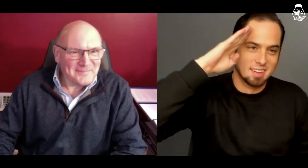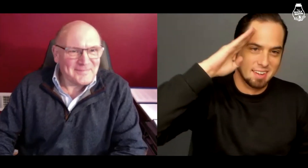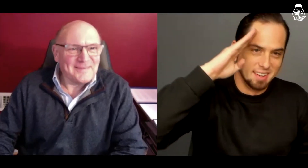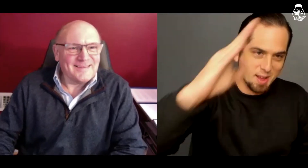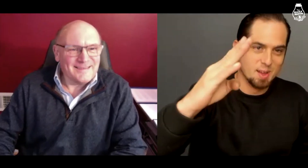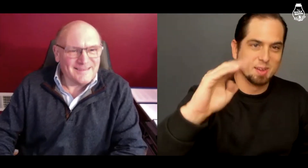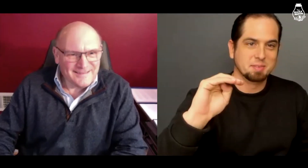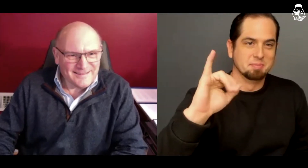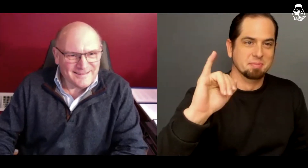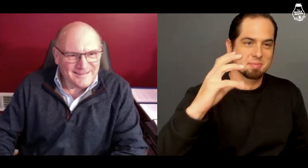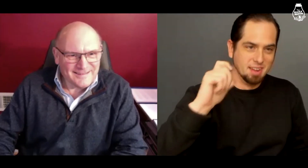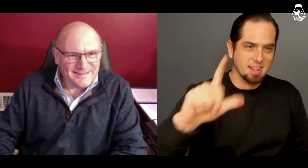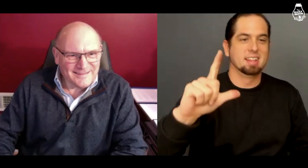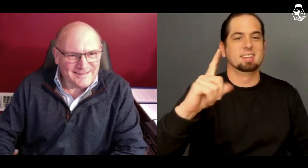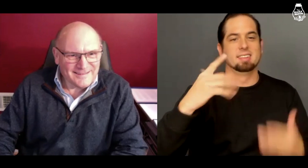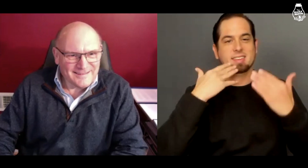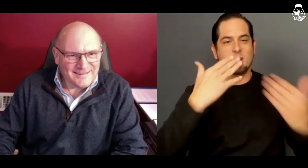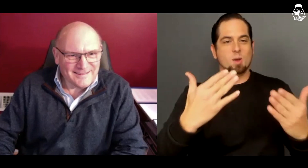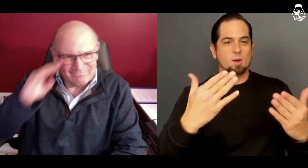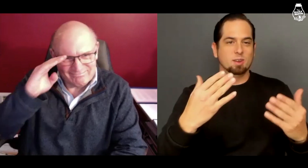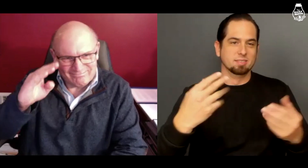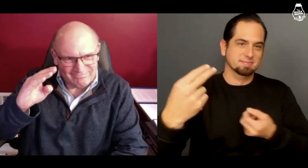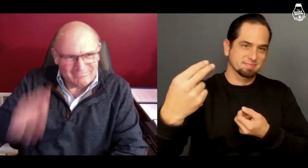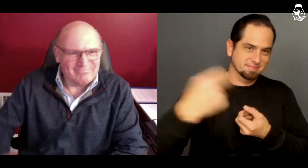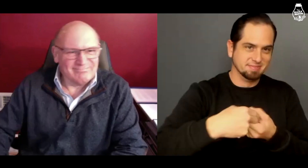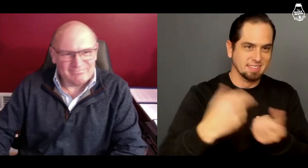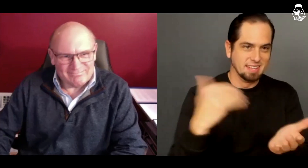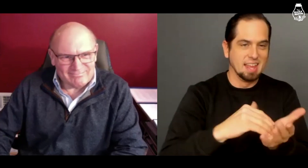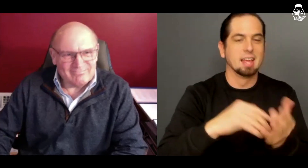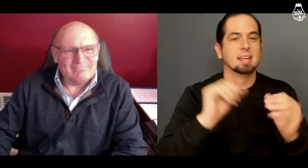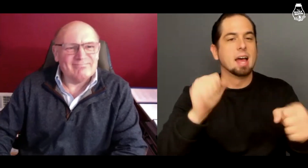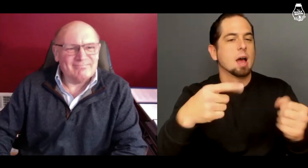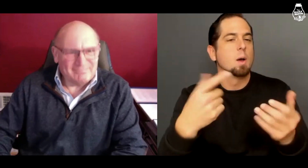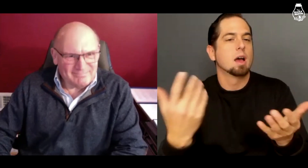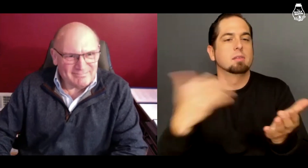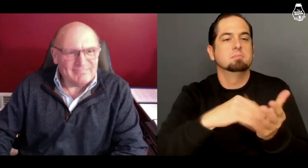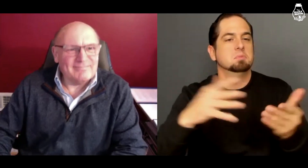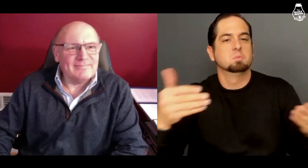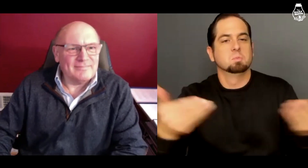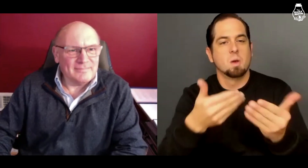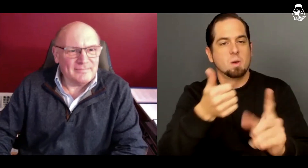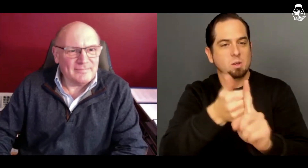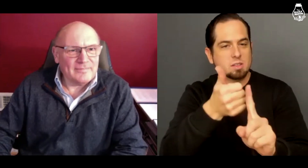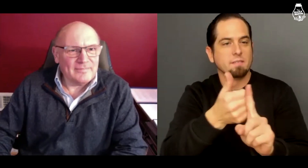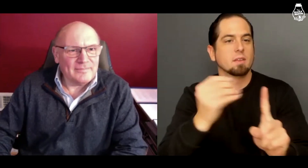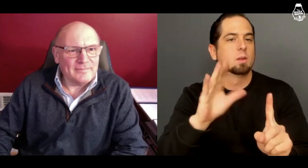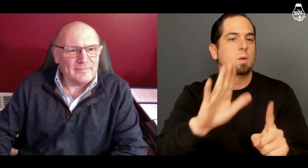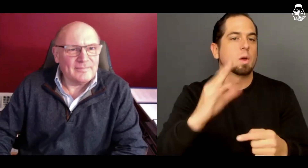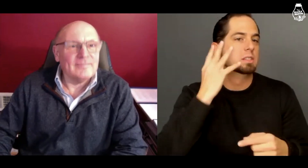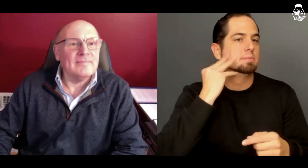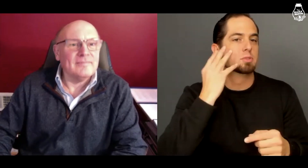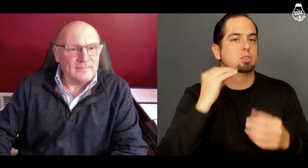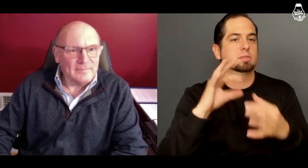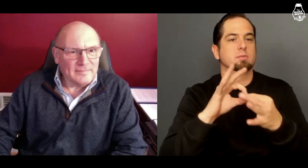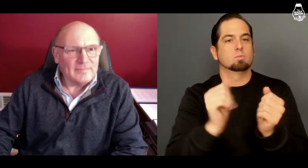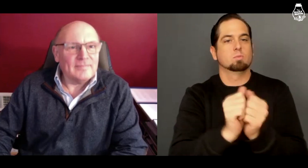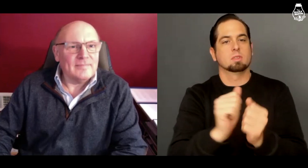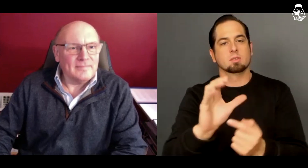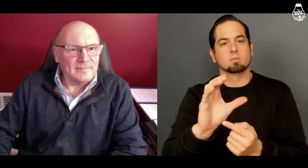Hello, Michael! Thank you for joining us again. Can you introduce yourself again and your experience with